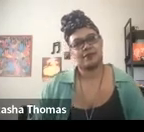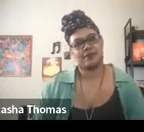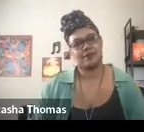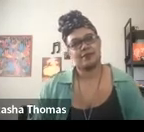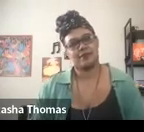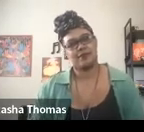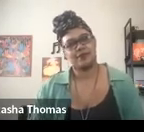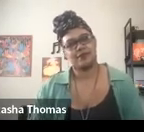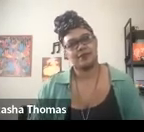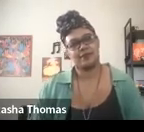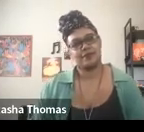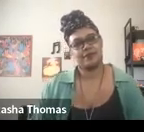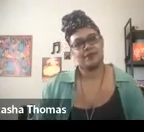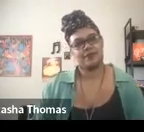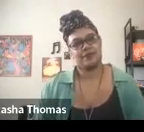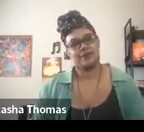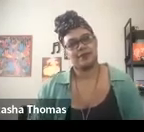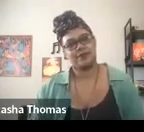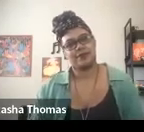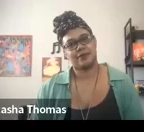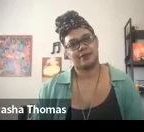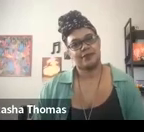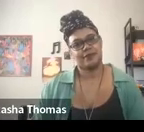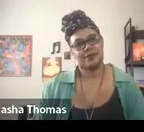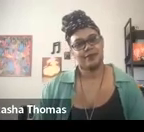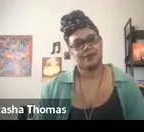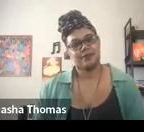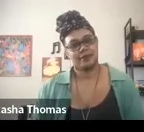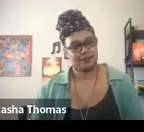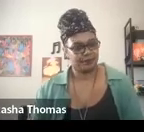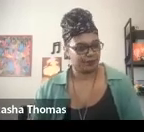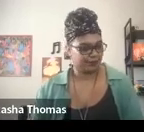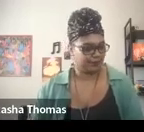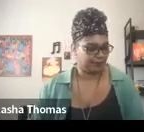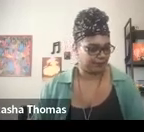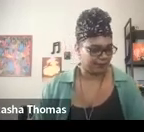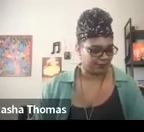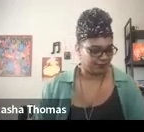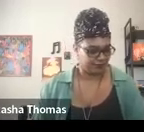Oh, my many fathers. Colored zigzags across the screen.